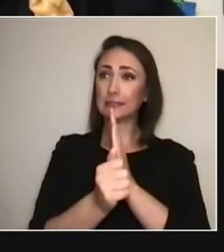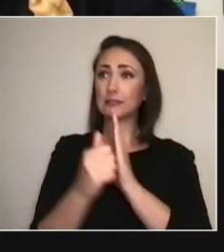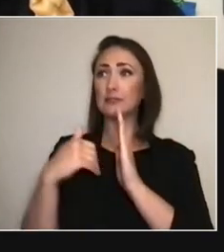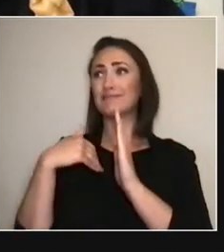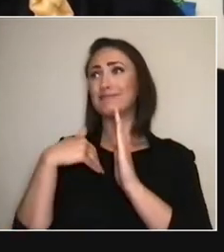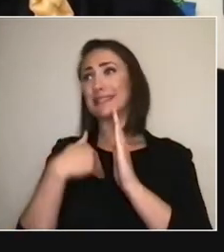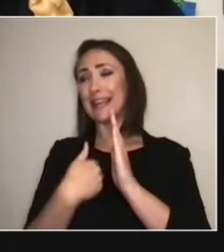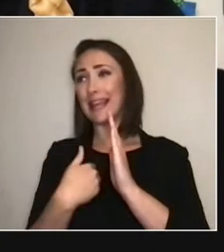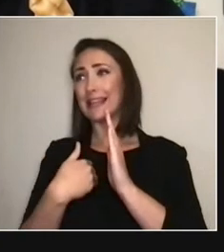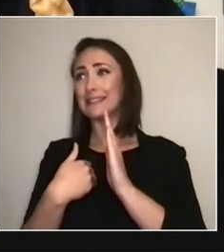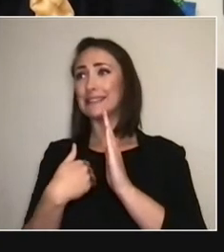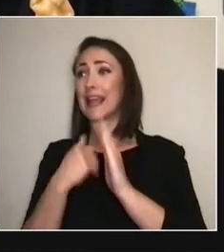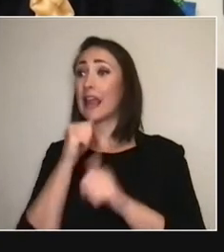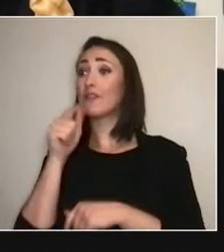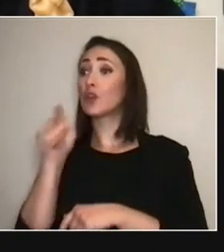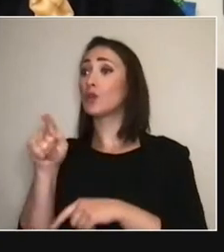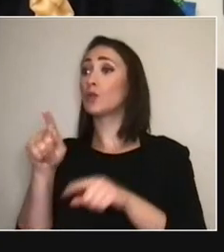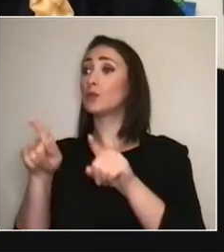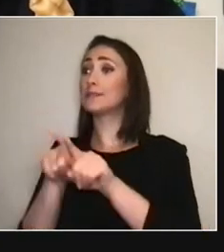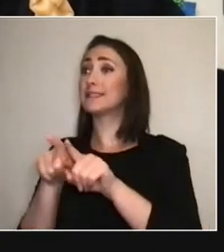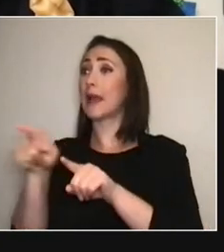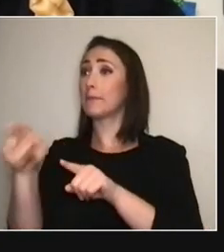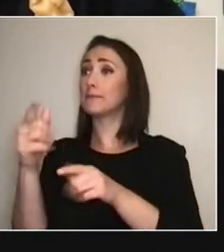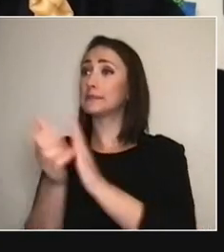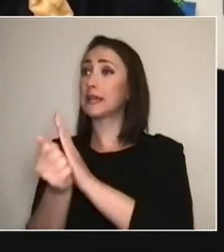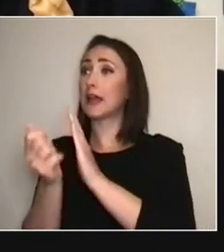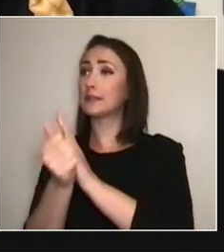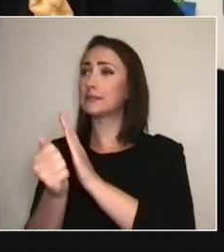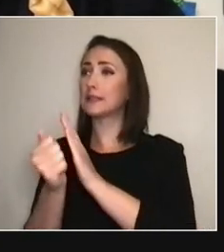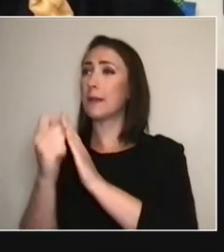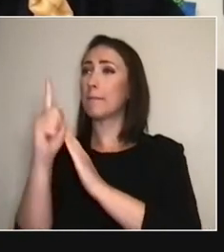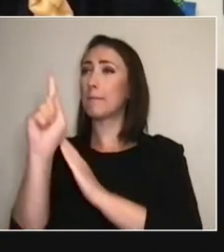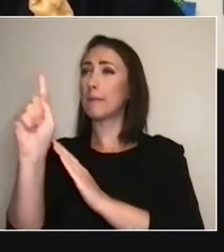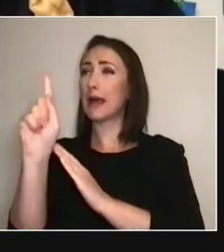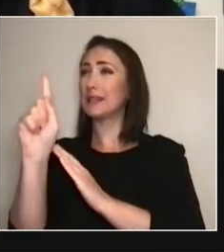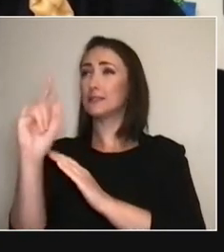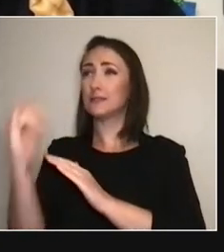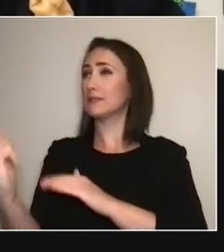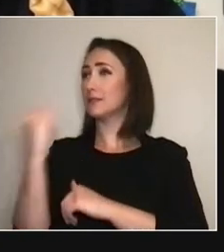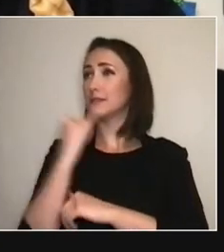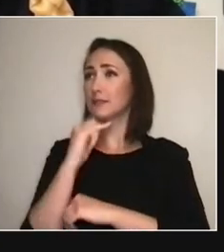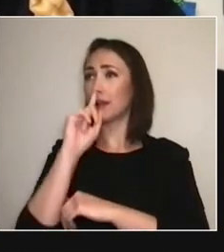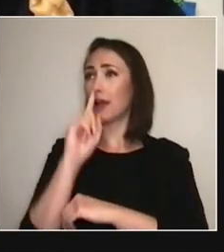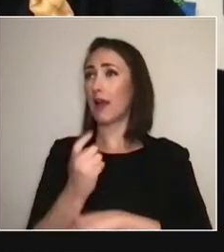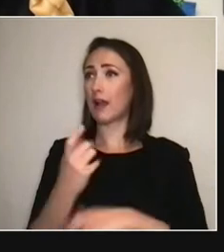'if you're a choreographer, to work with movement?' So, it's, like— There's a sort of casting